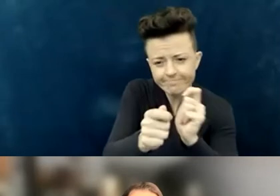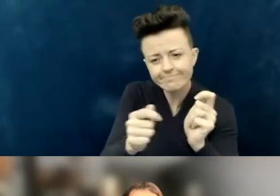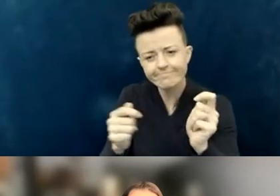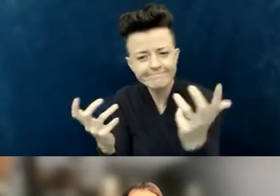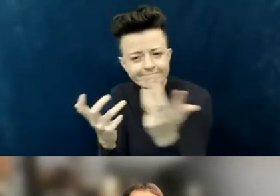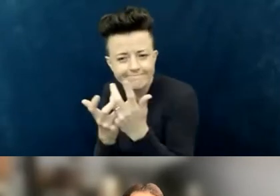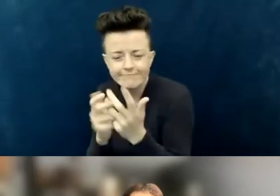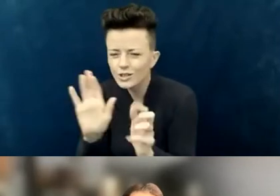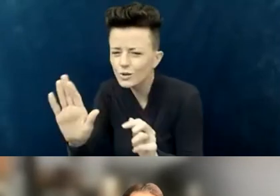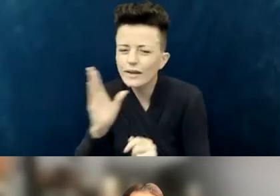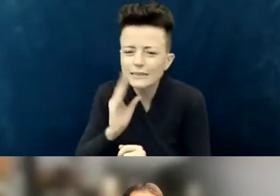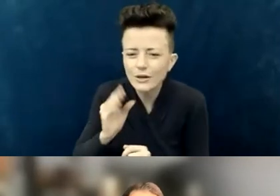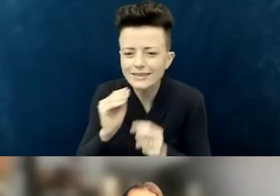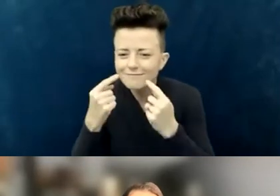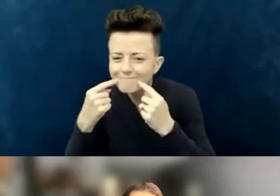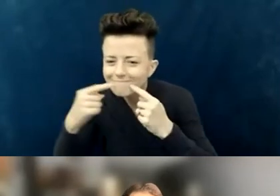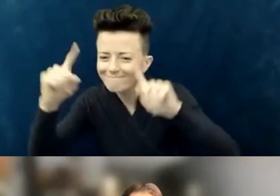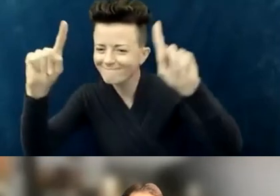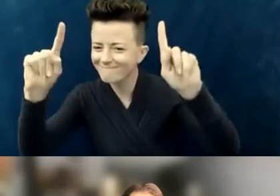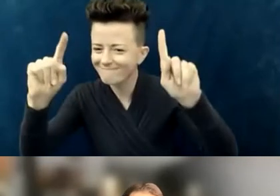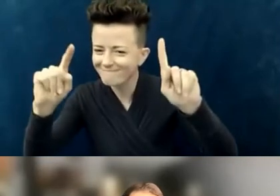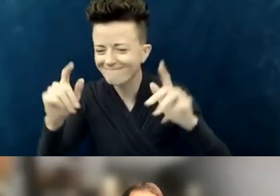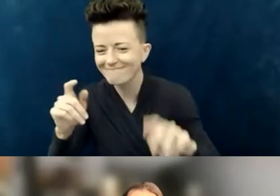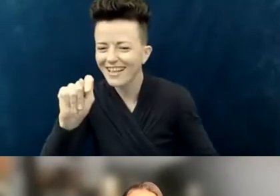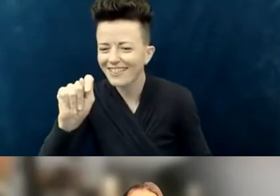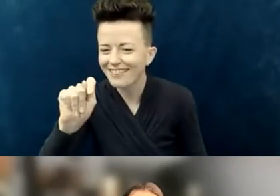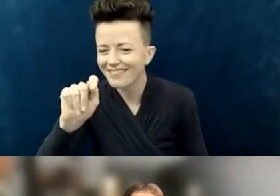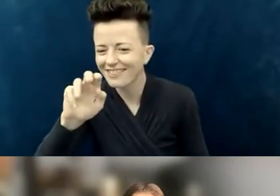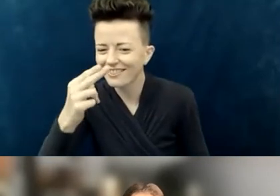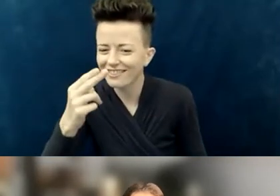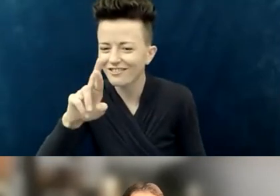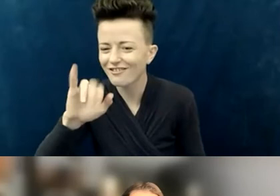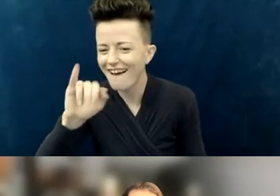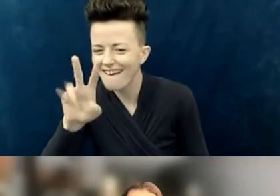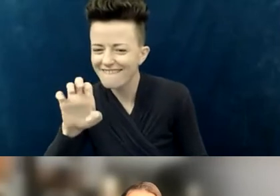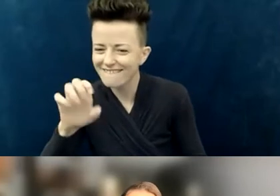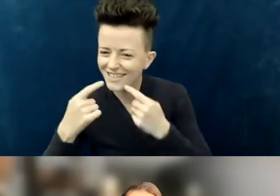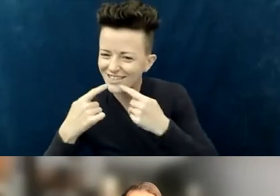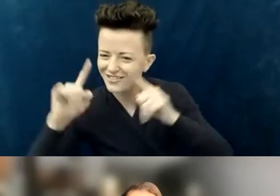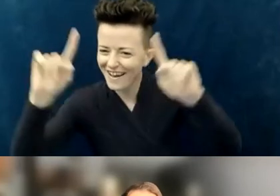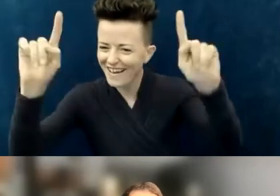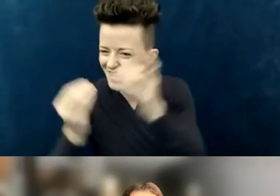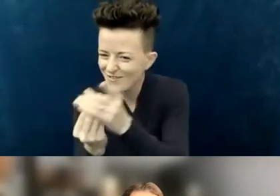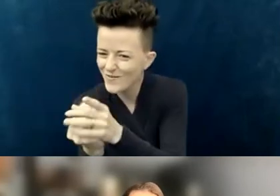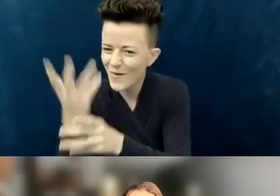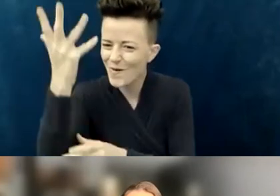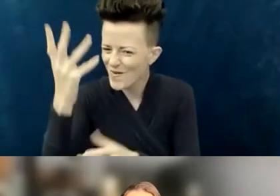"one of flourishing and thriving?" You can word that however it's most comfortable, fits in with the rest of the language you use in your registration process